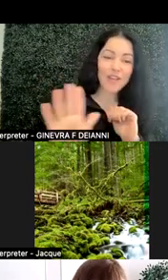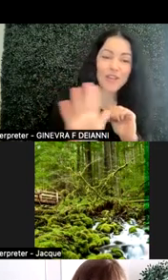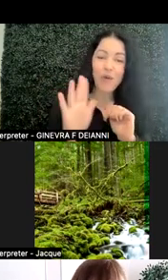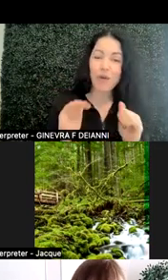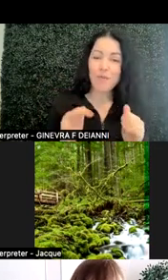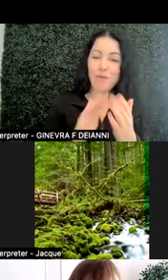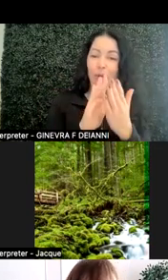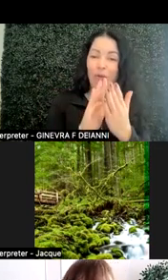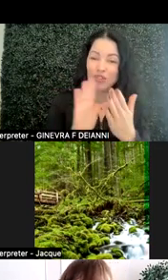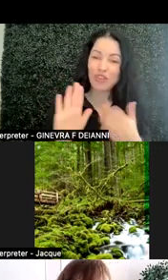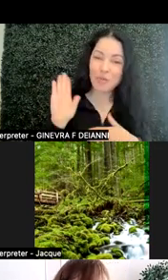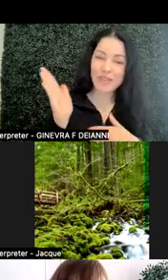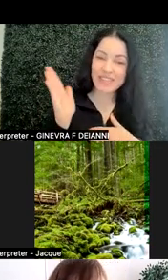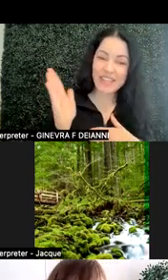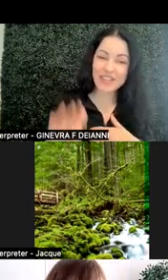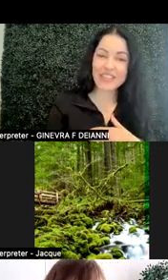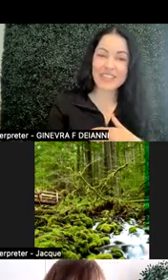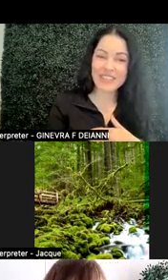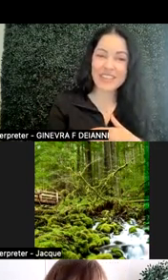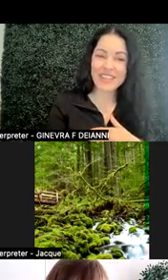and your presentation. I think that's terrific.